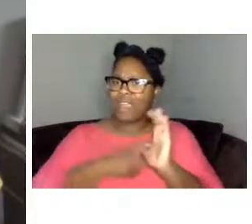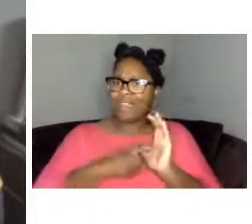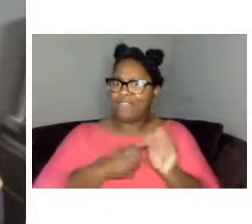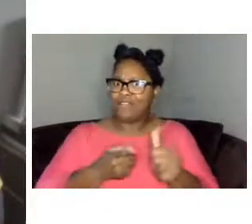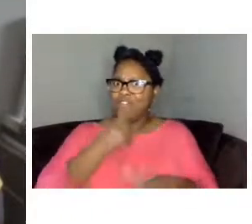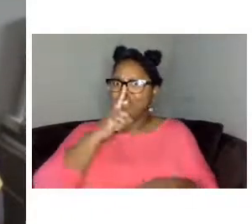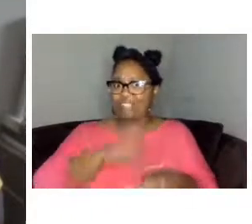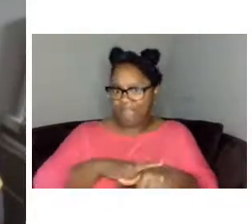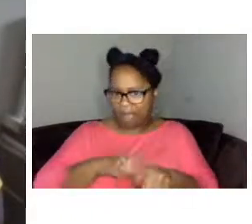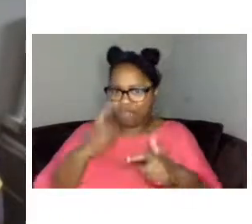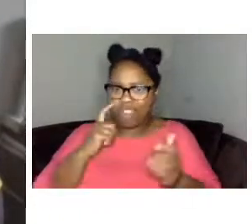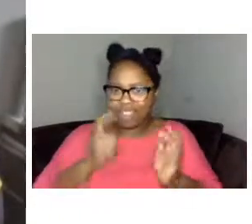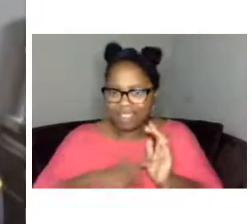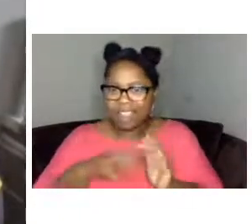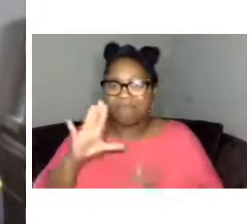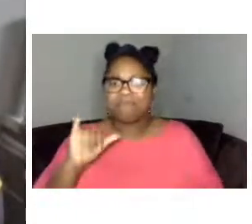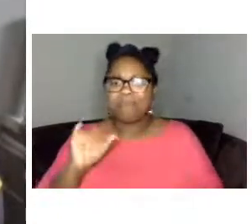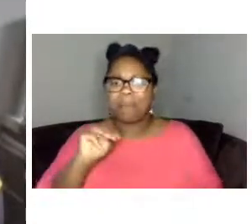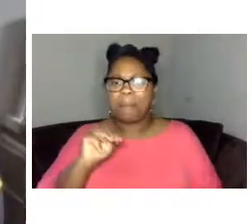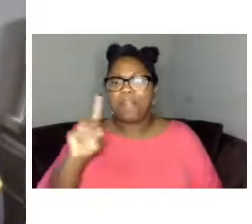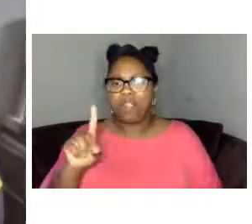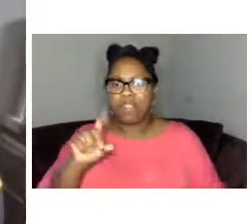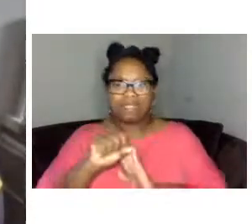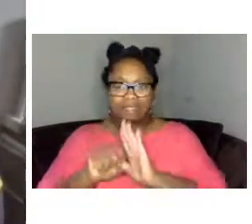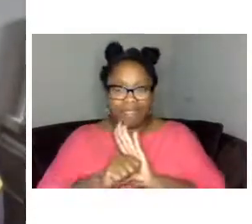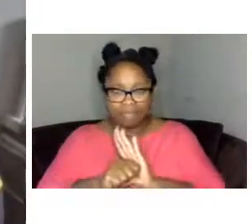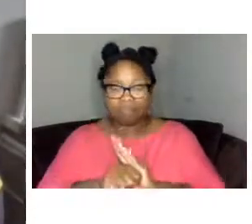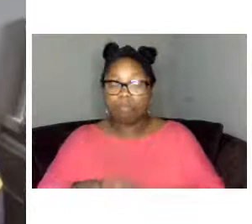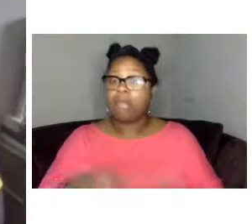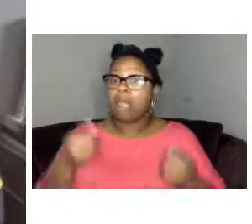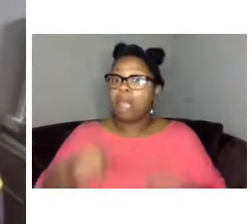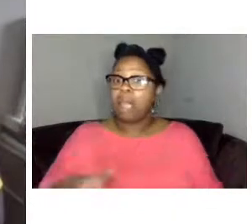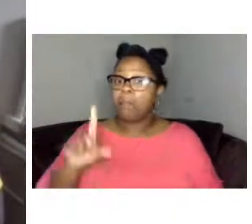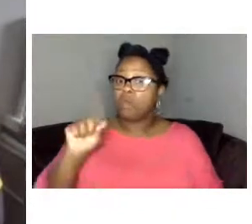on stolen lands and I would also like to acknowledge that this history